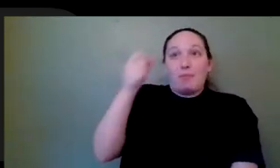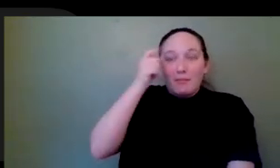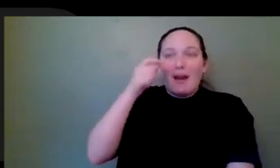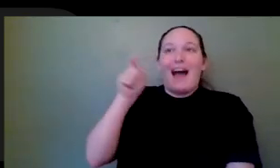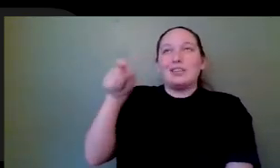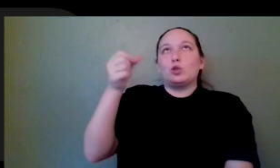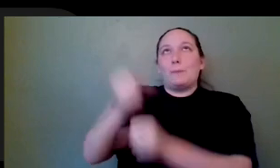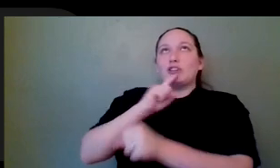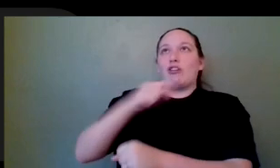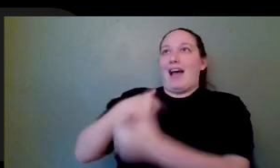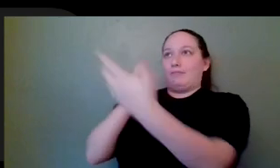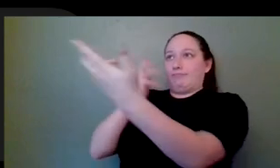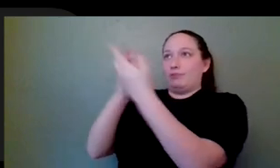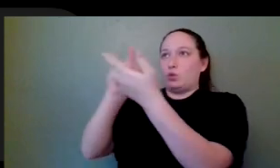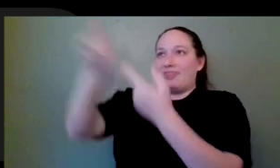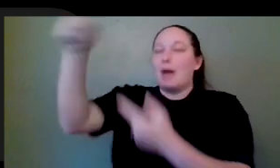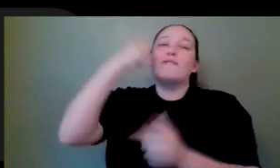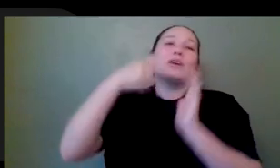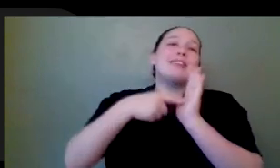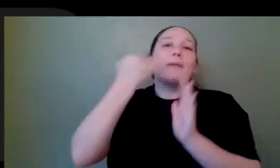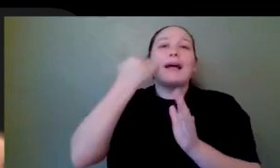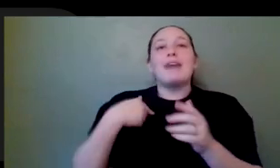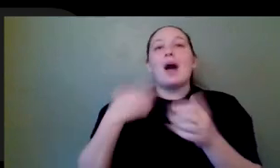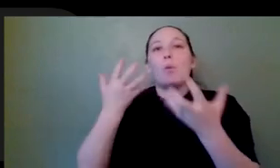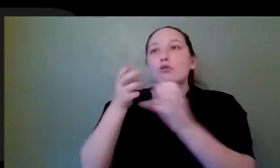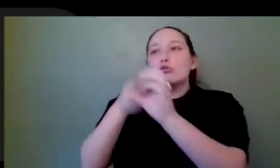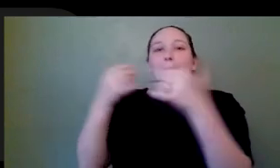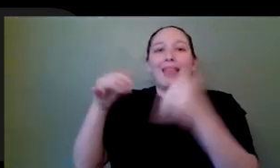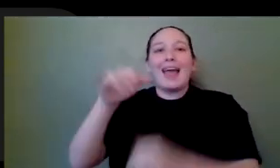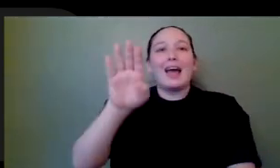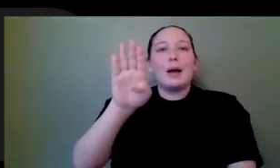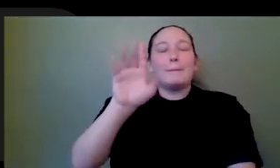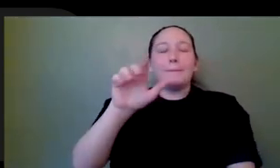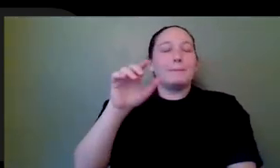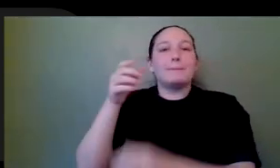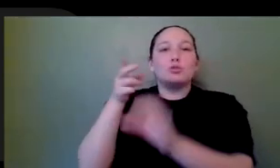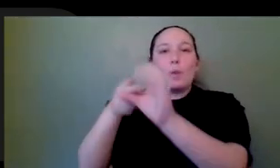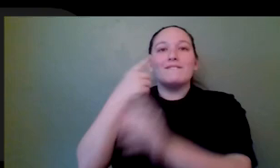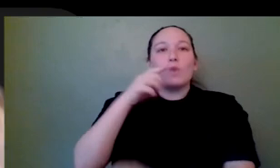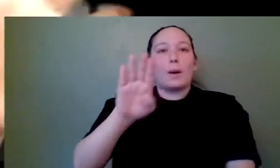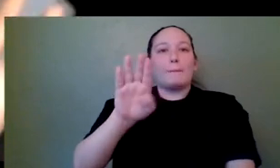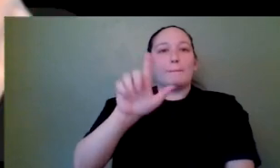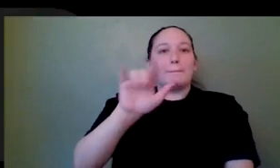was applying for Blizzard, they make a lot of games that are fantasy games or maybe. Right. You don't consider as much fantasy. But, you know, I'm